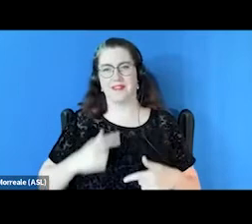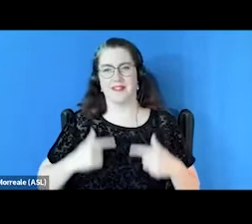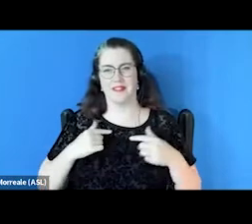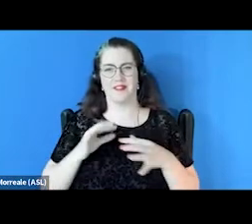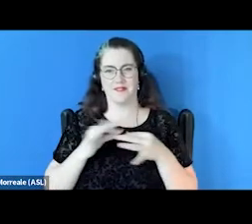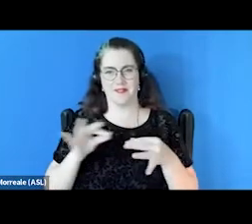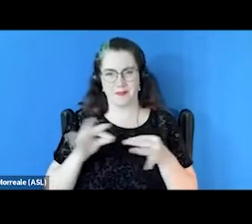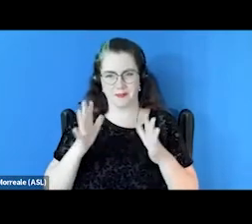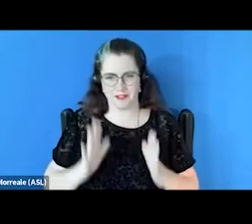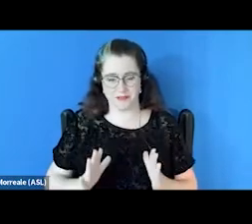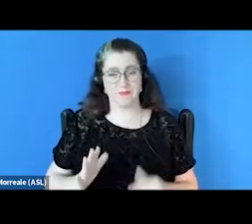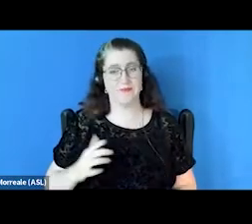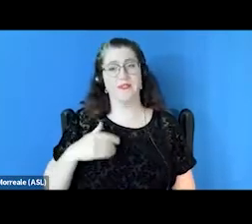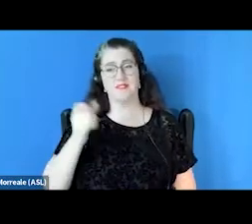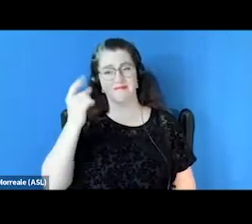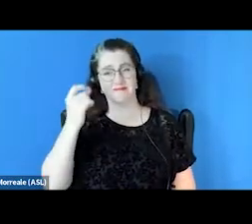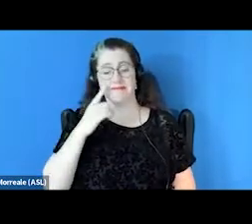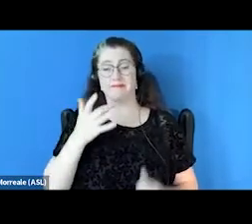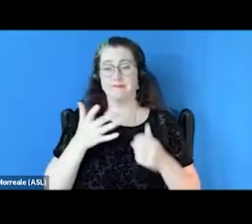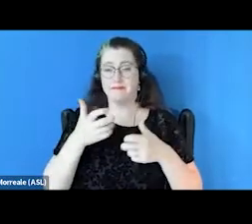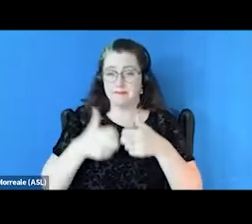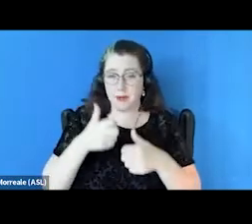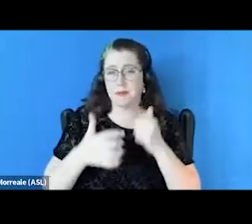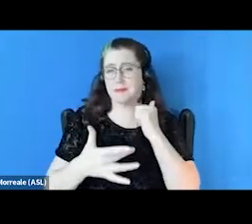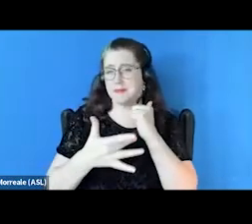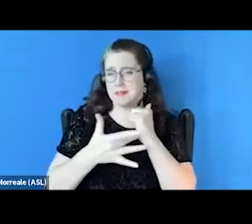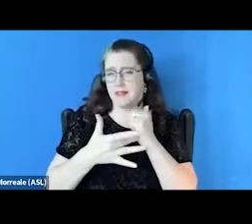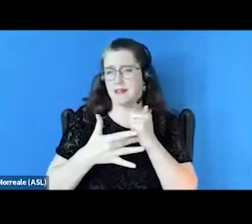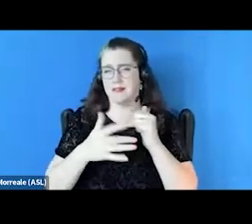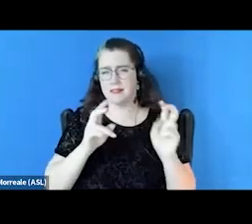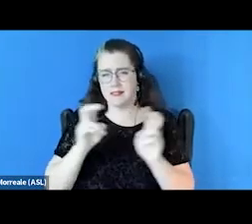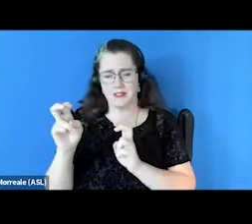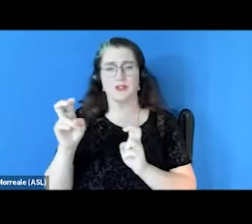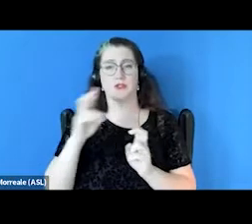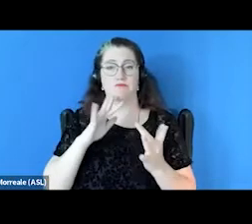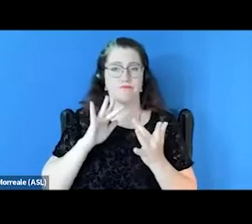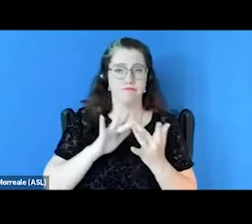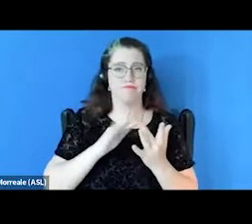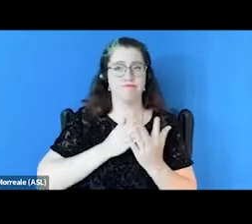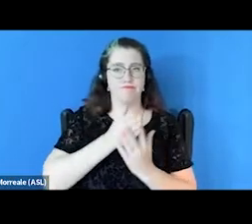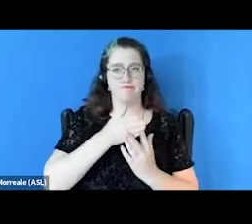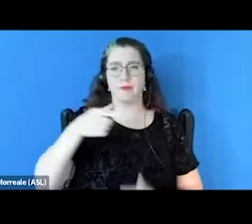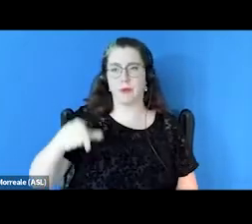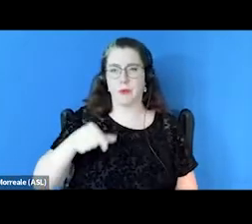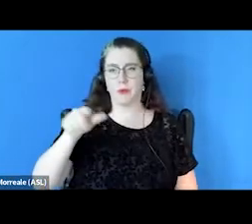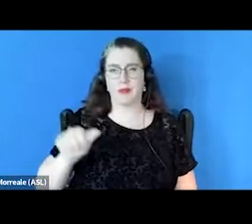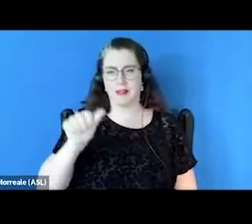If you're having any technical difficulties, the best way to reach out to us is via the Q&A feature to get to our team.